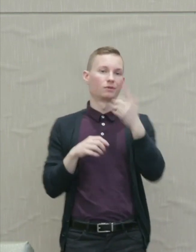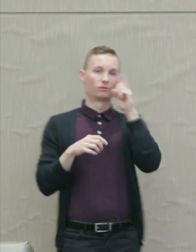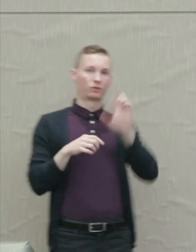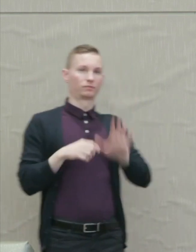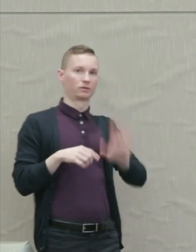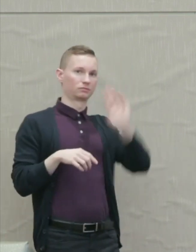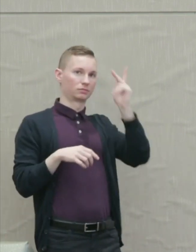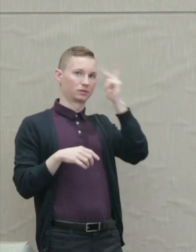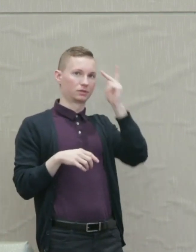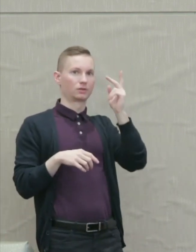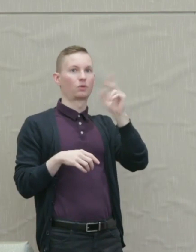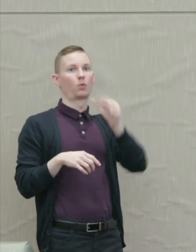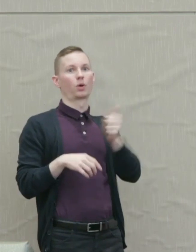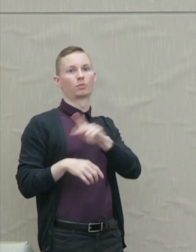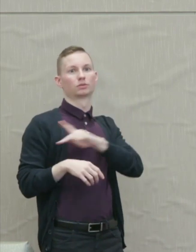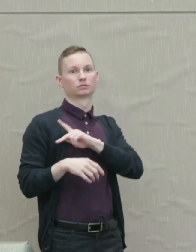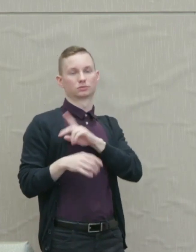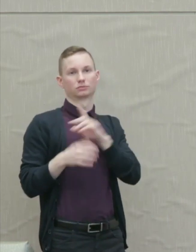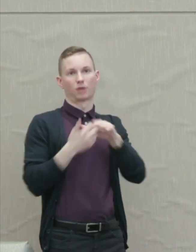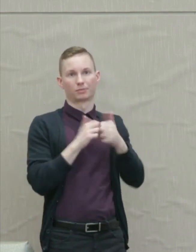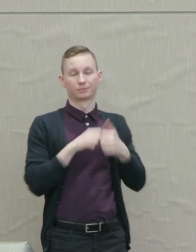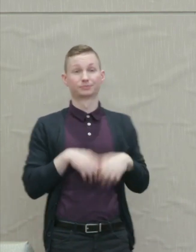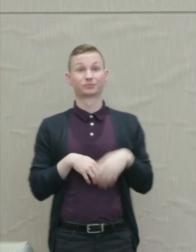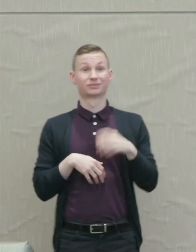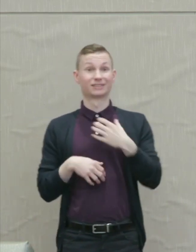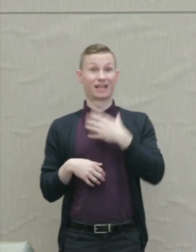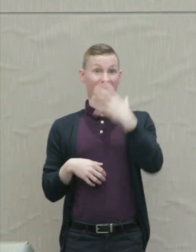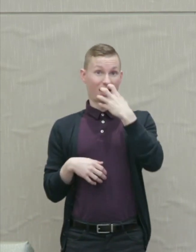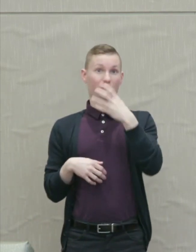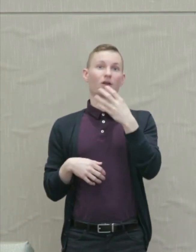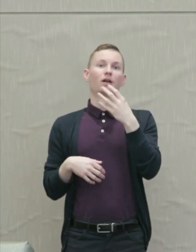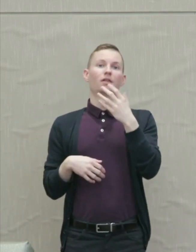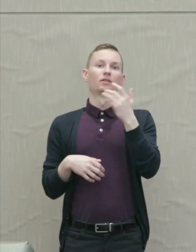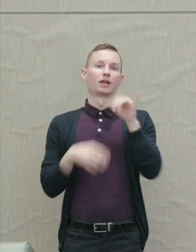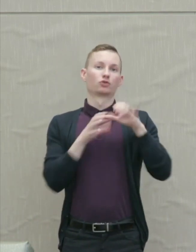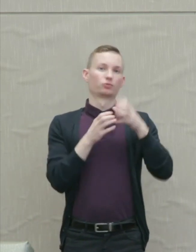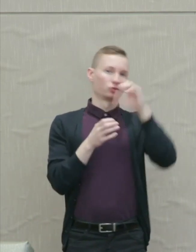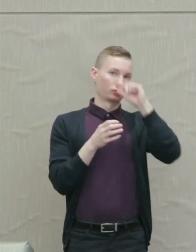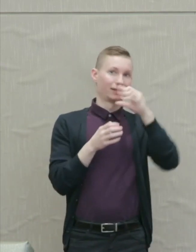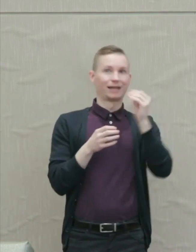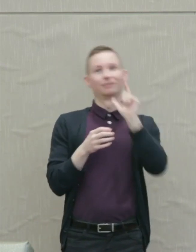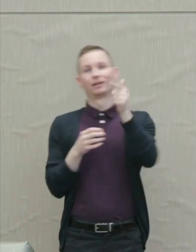Martha Nussbaum: The anger that the Greeks and later the Romans very similarly knew all